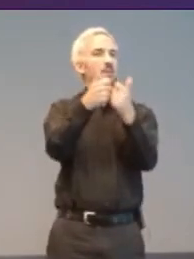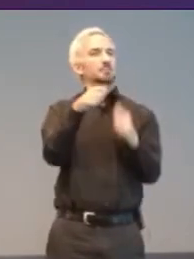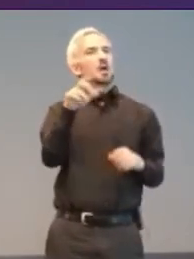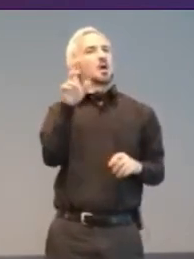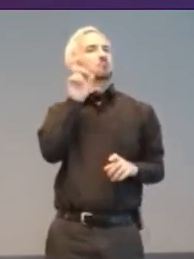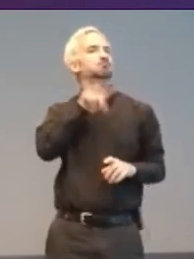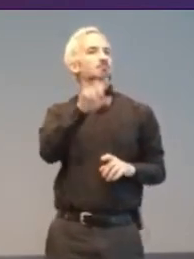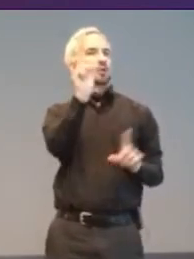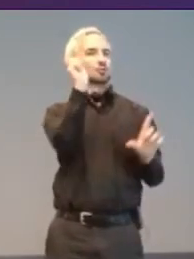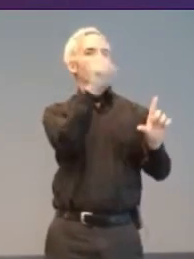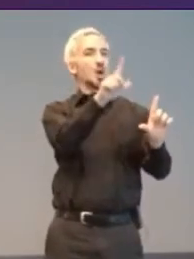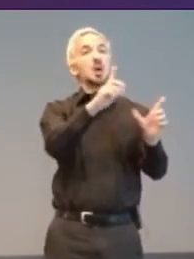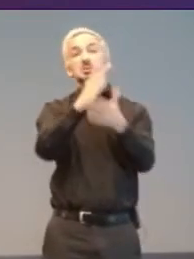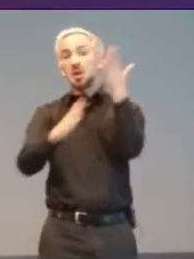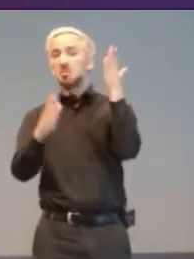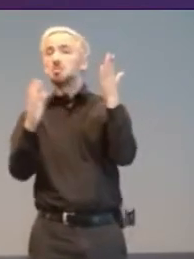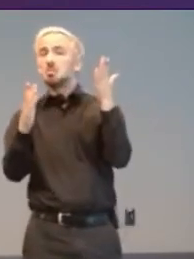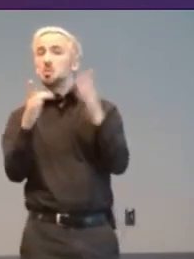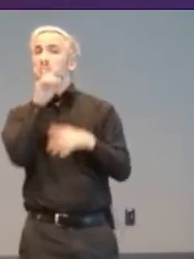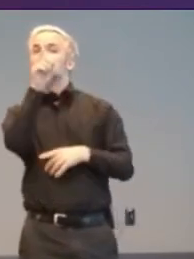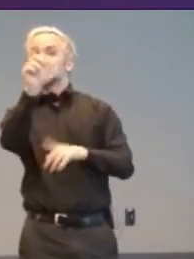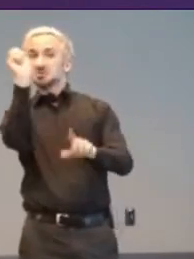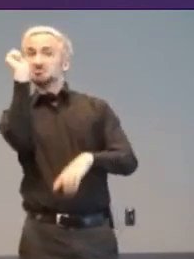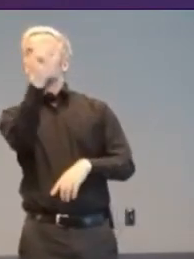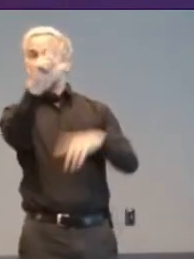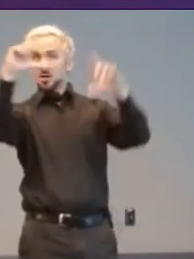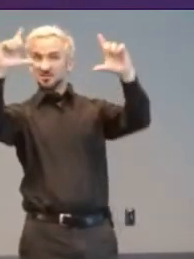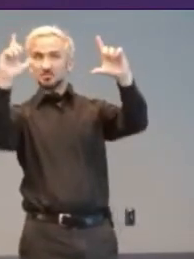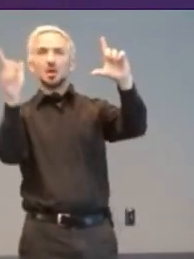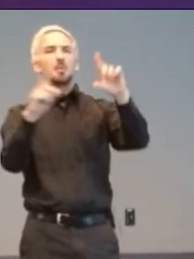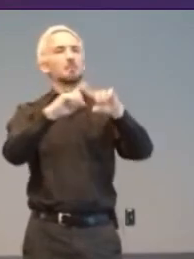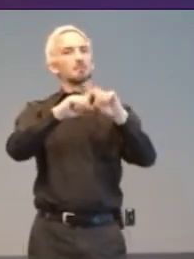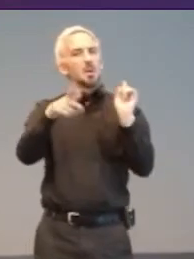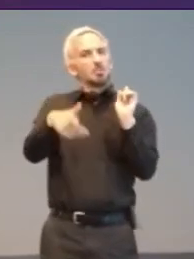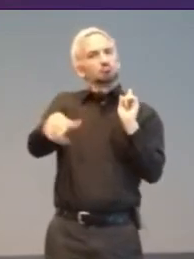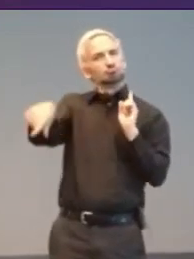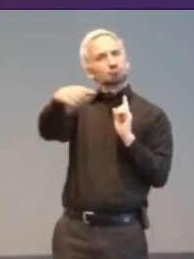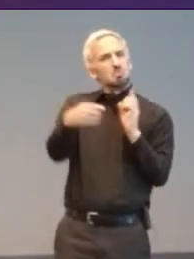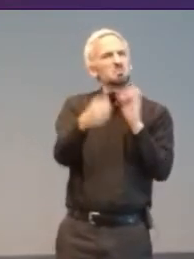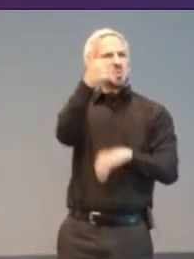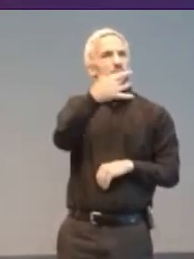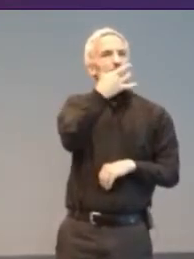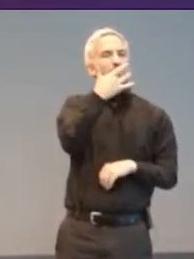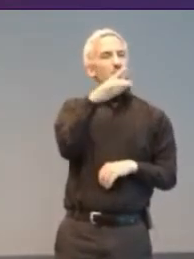real dartboard. Most though used virtual darts using a large accessibility switch